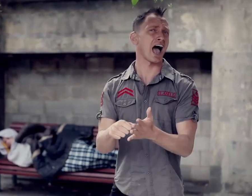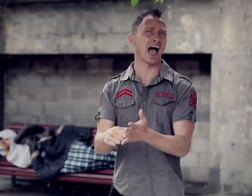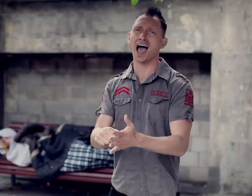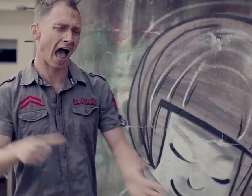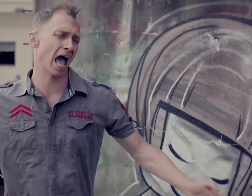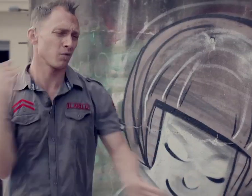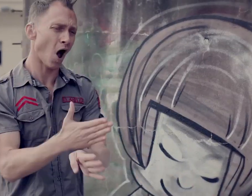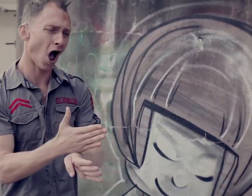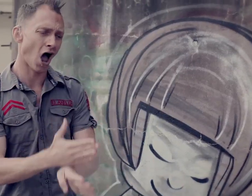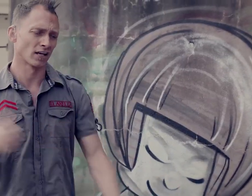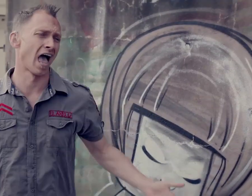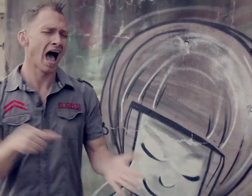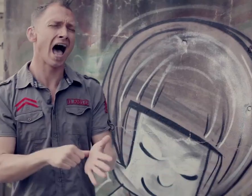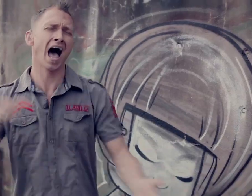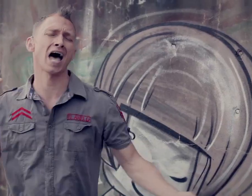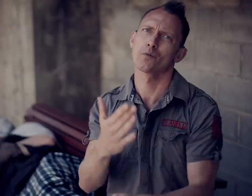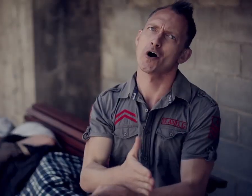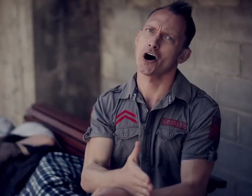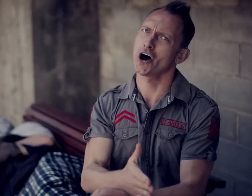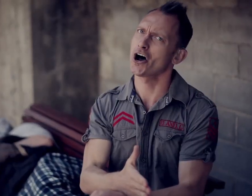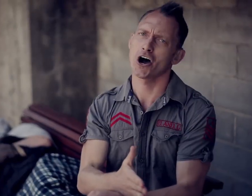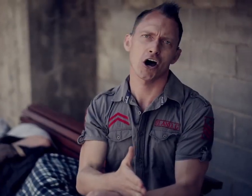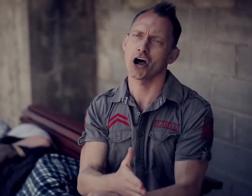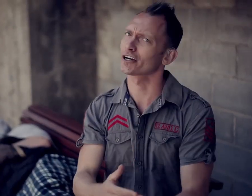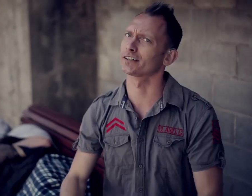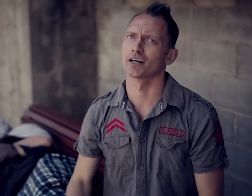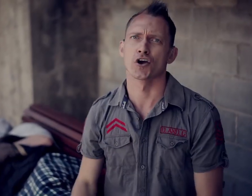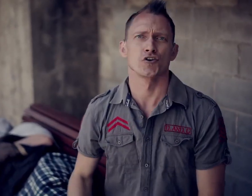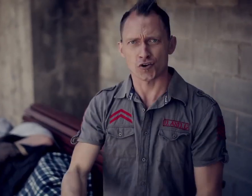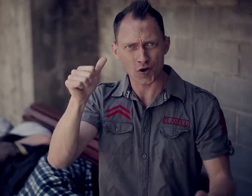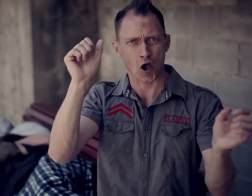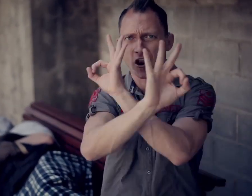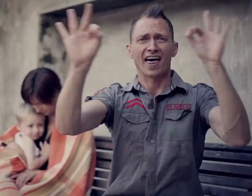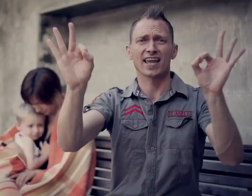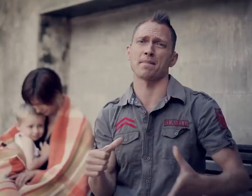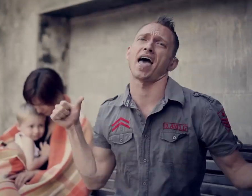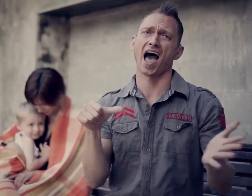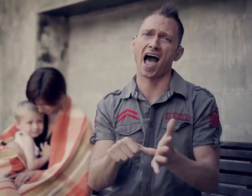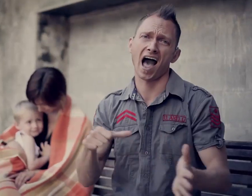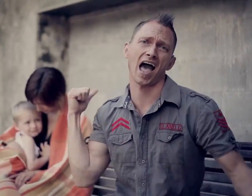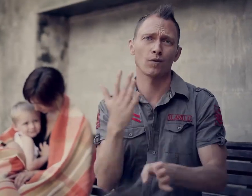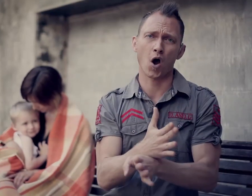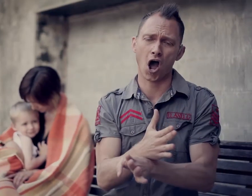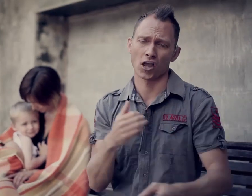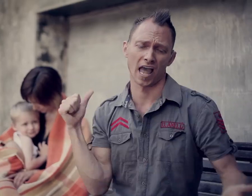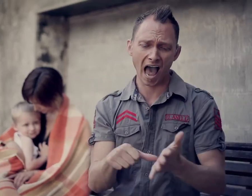Hard work, hard work, you don't know nothing about hard work